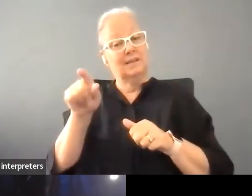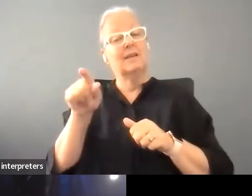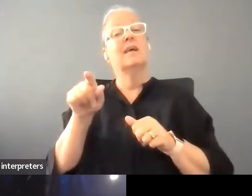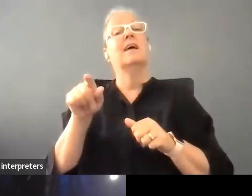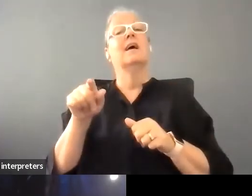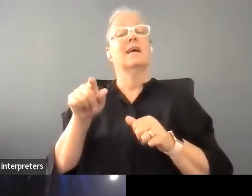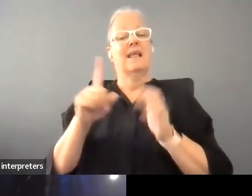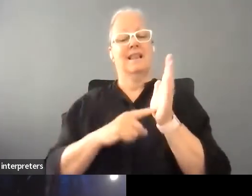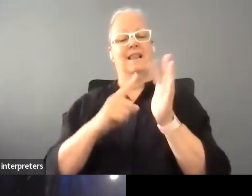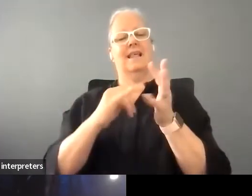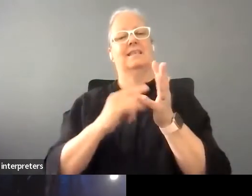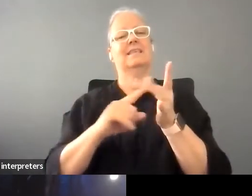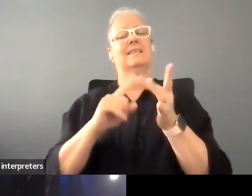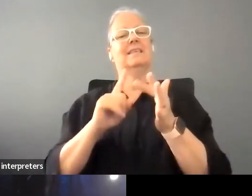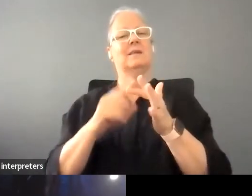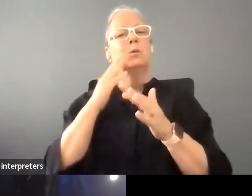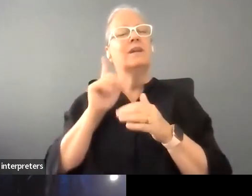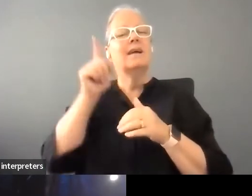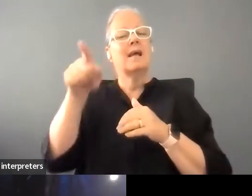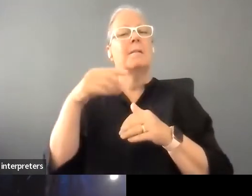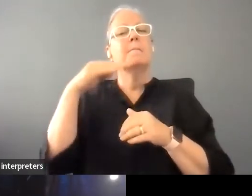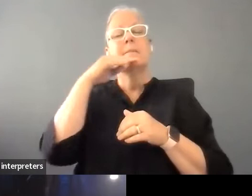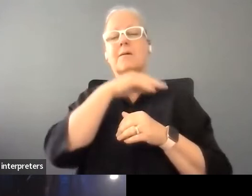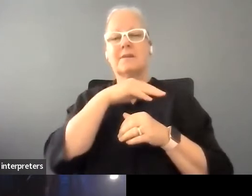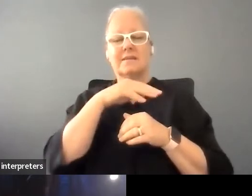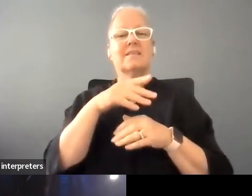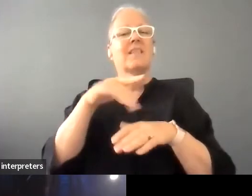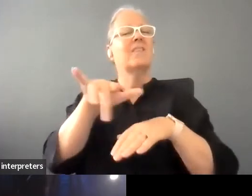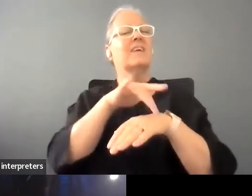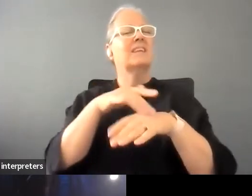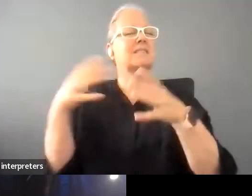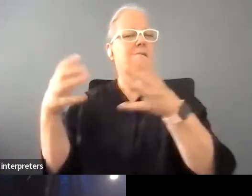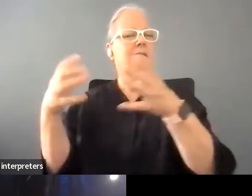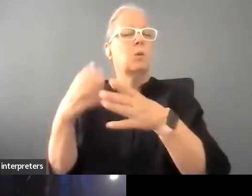and got a job there and that was a company that I'd founded with two others and it was pretty